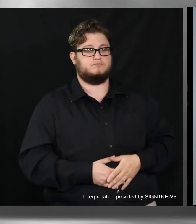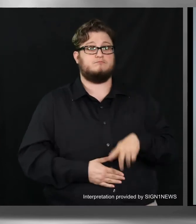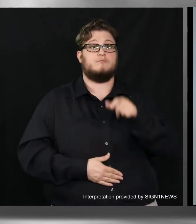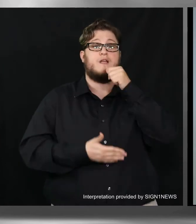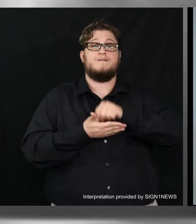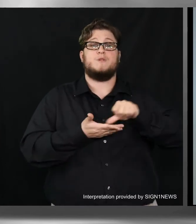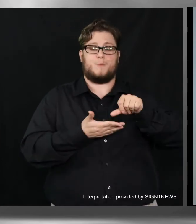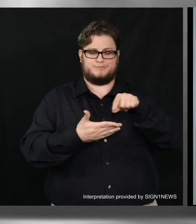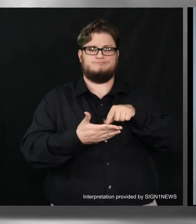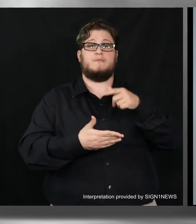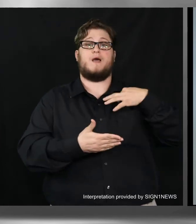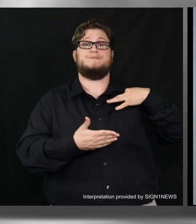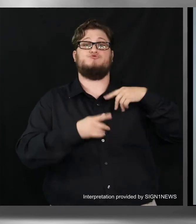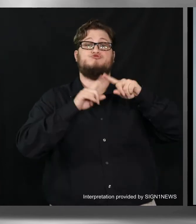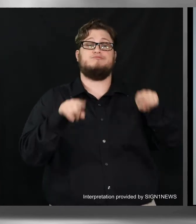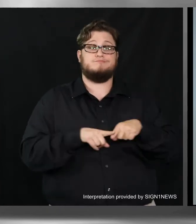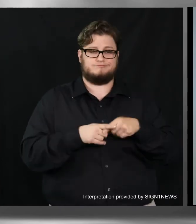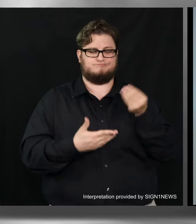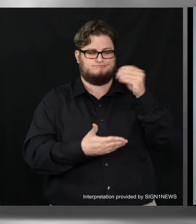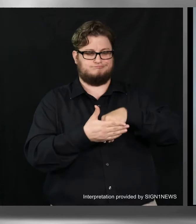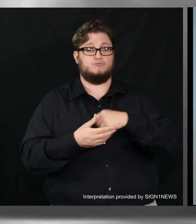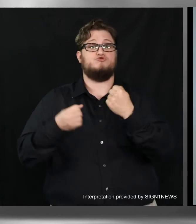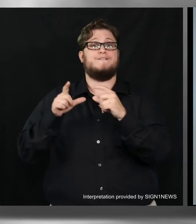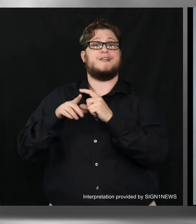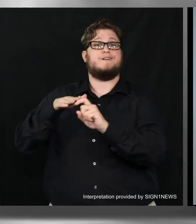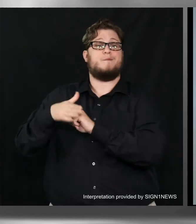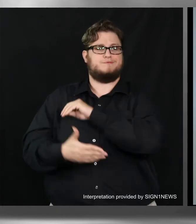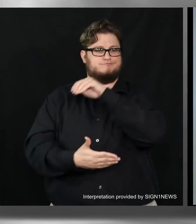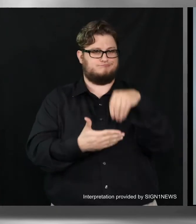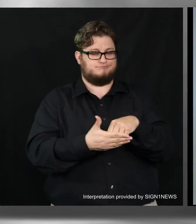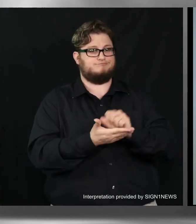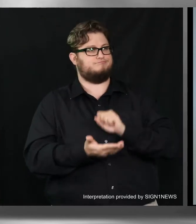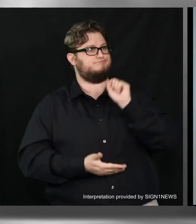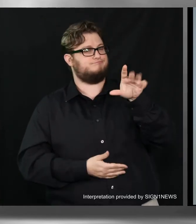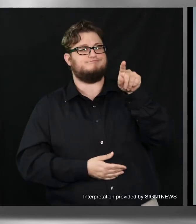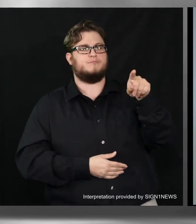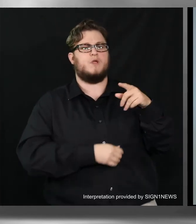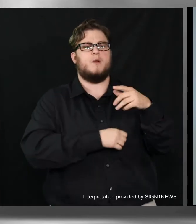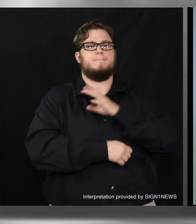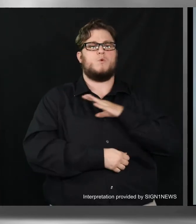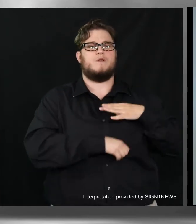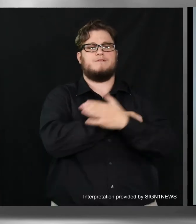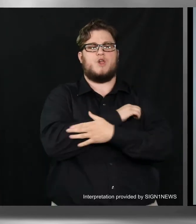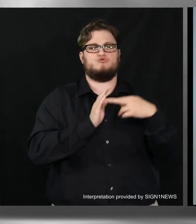it to your county's local election office also called the county board of registrar's office.